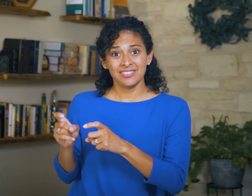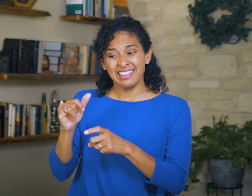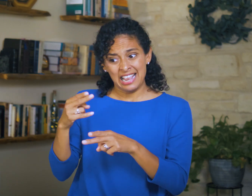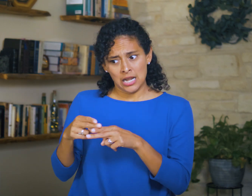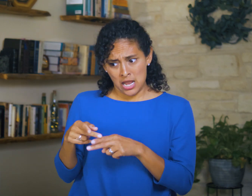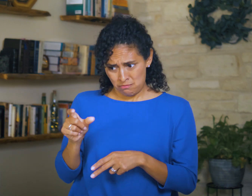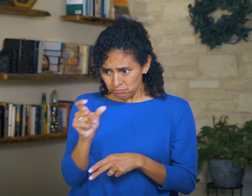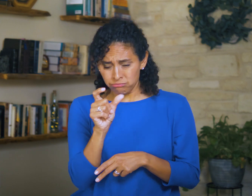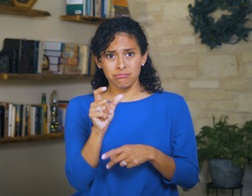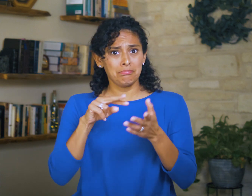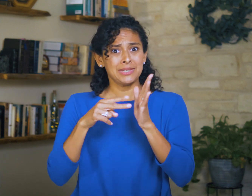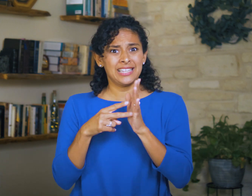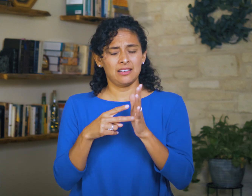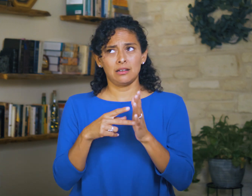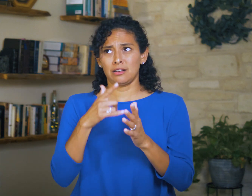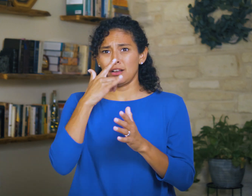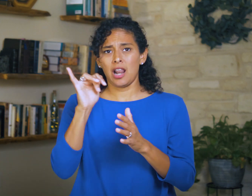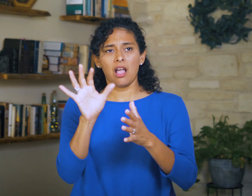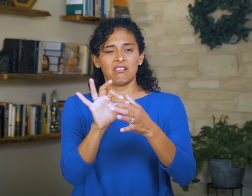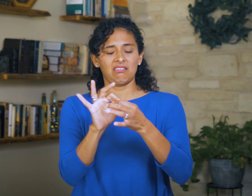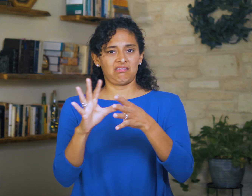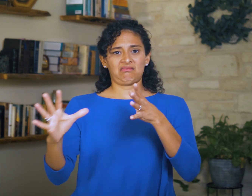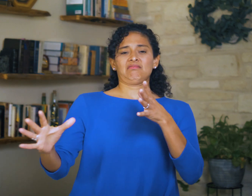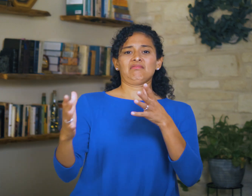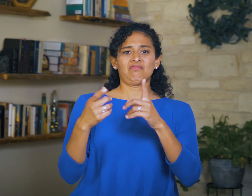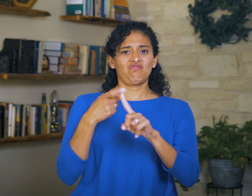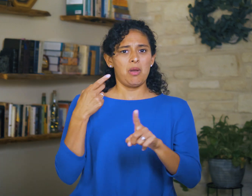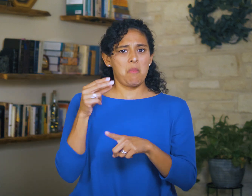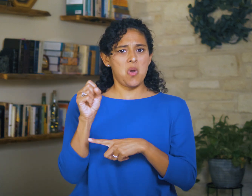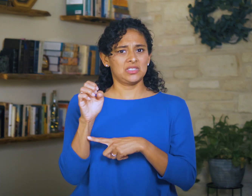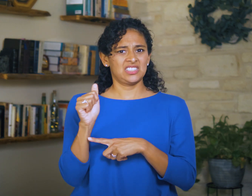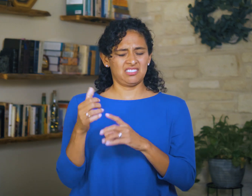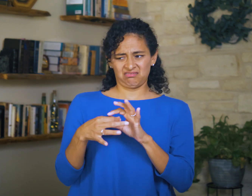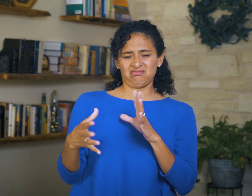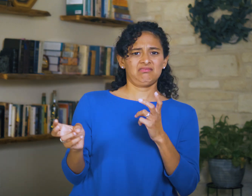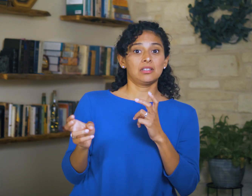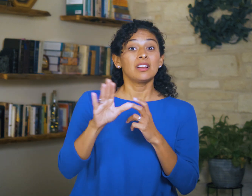seem to distance him from them.